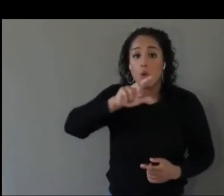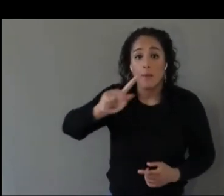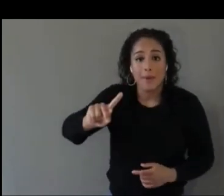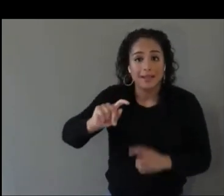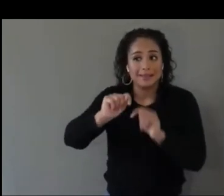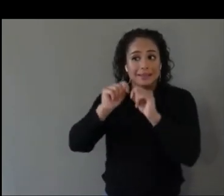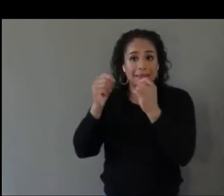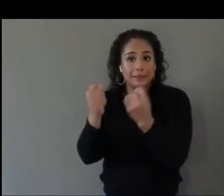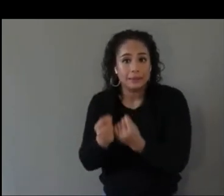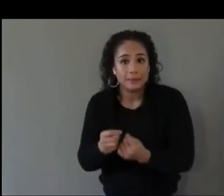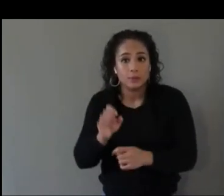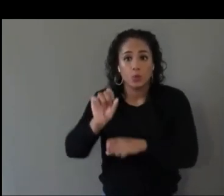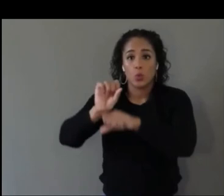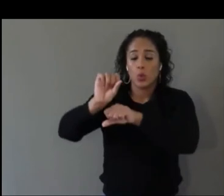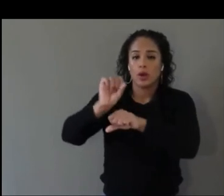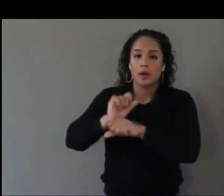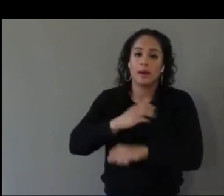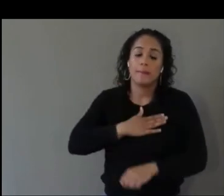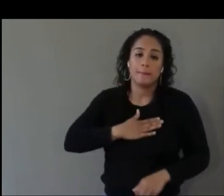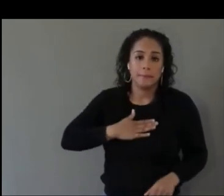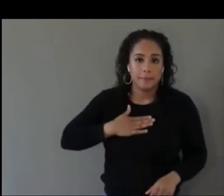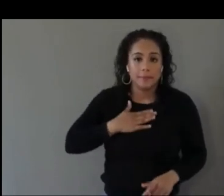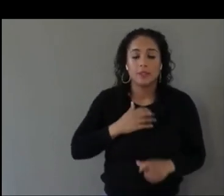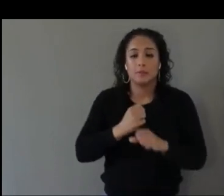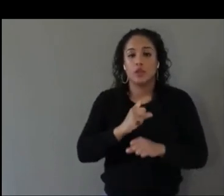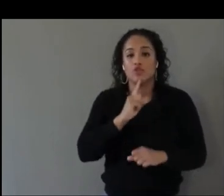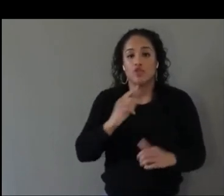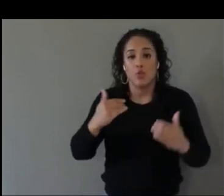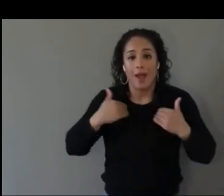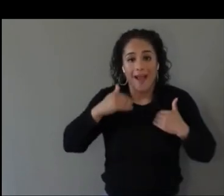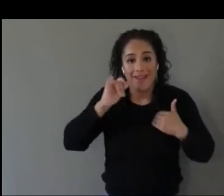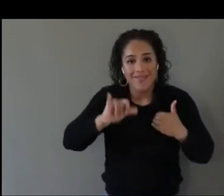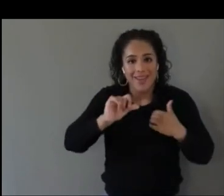sure to cultivate that same attitude of building for all.